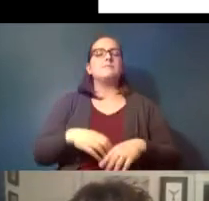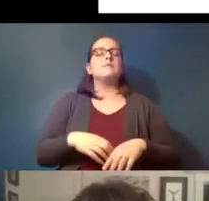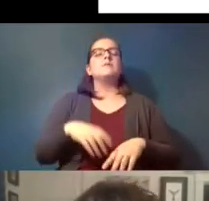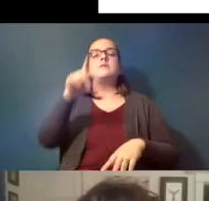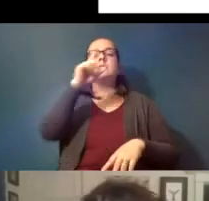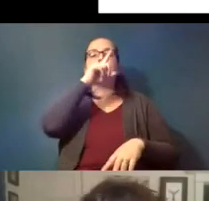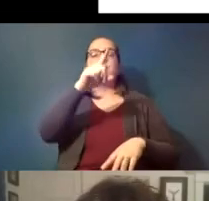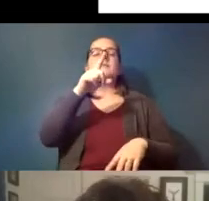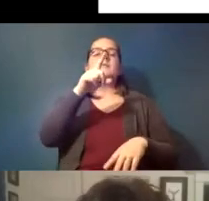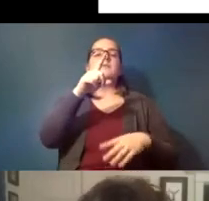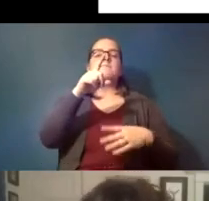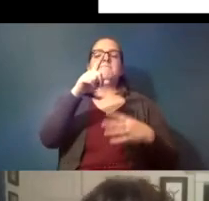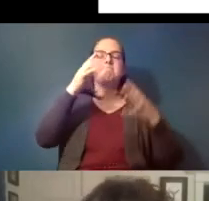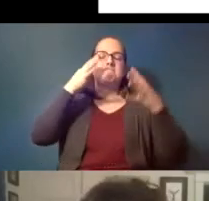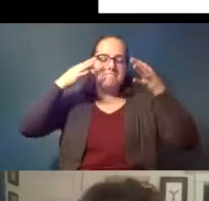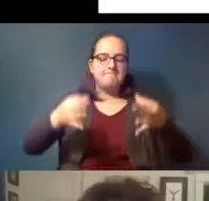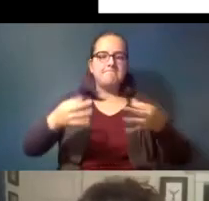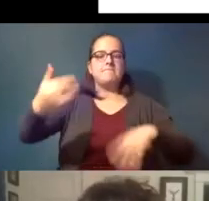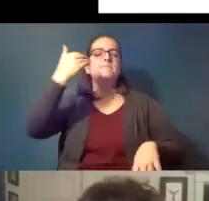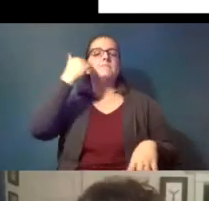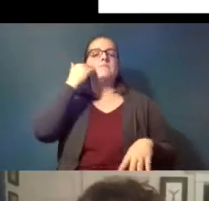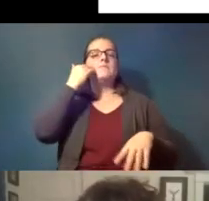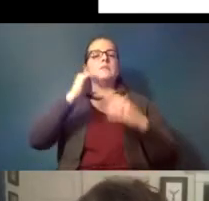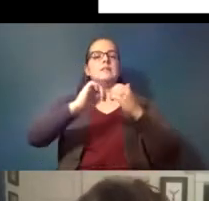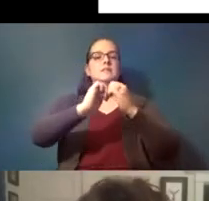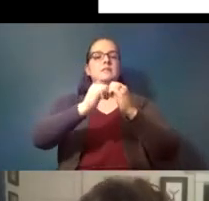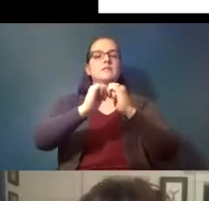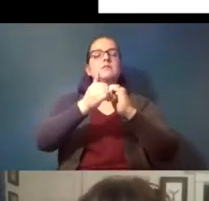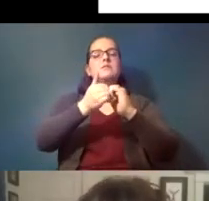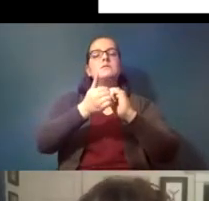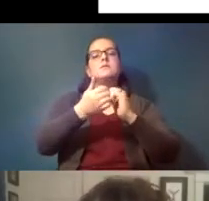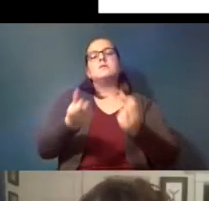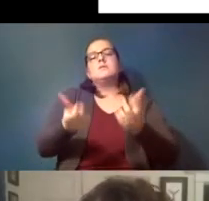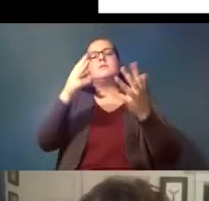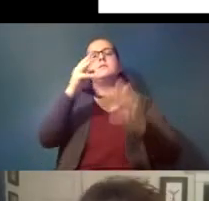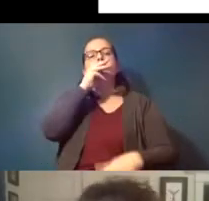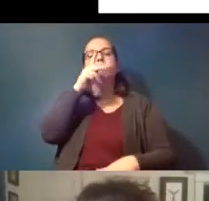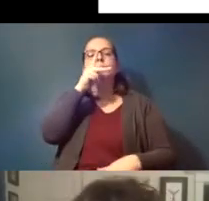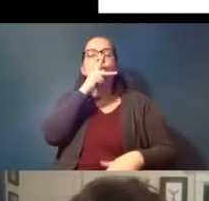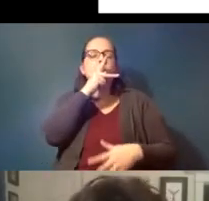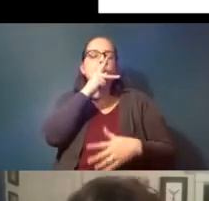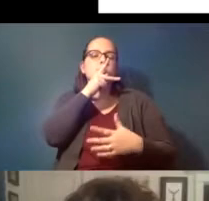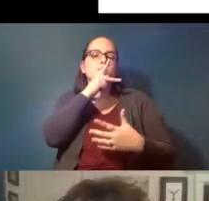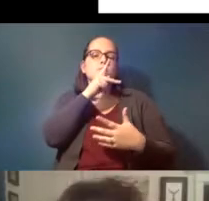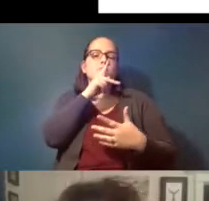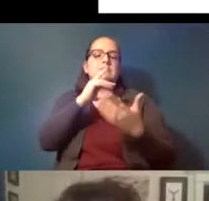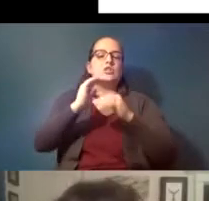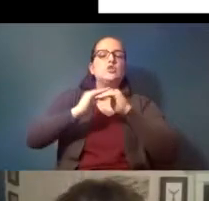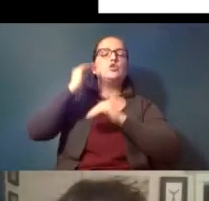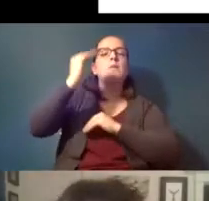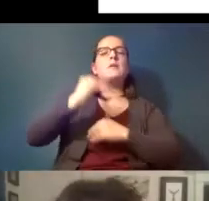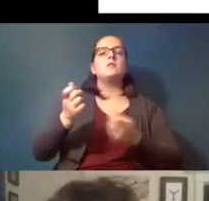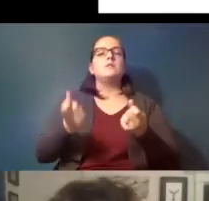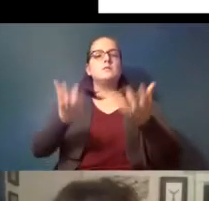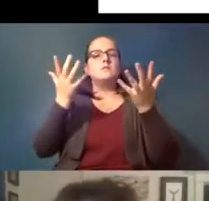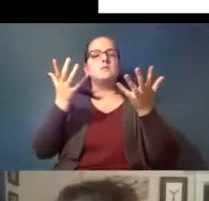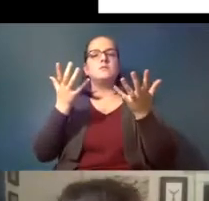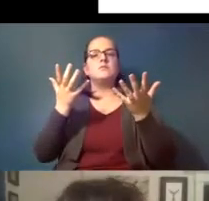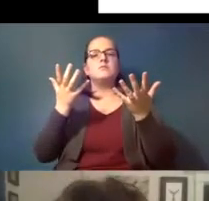definitively know how much microplastics are too much or how much of you know a particular type of